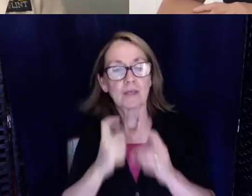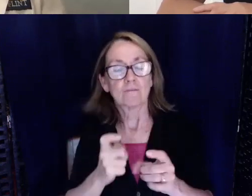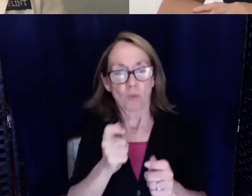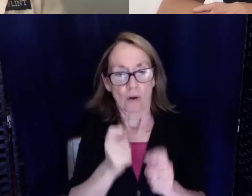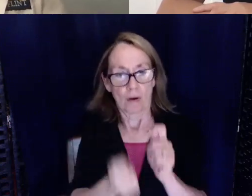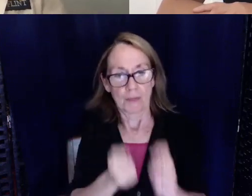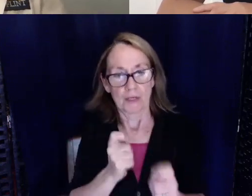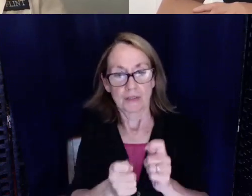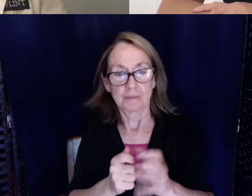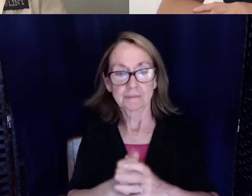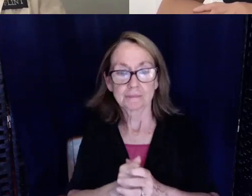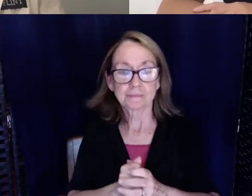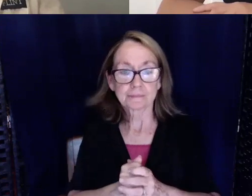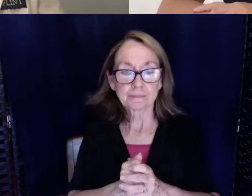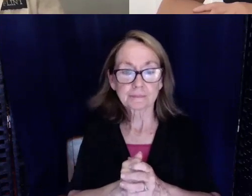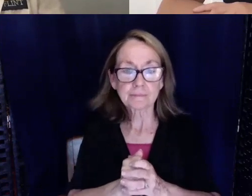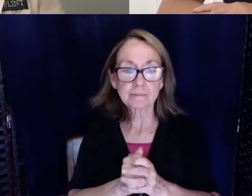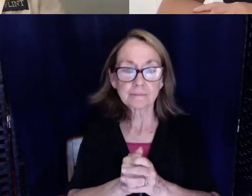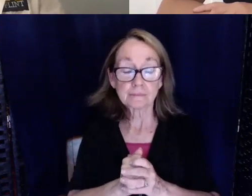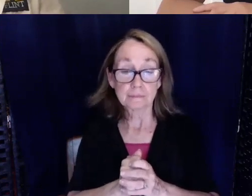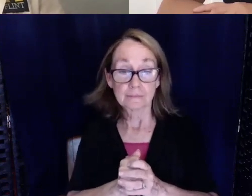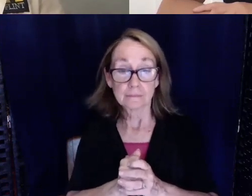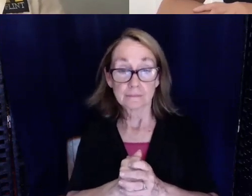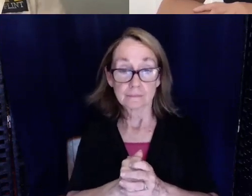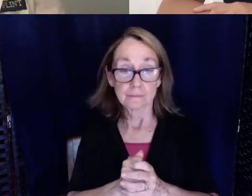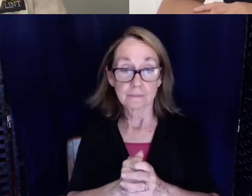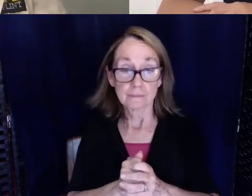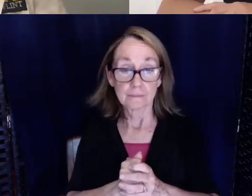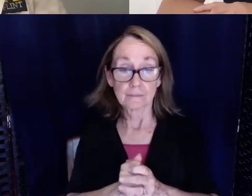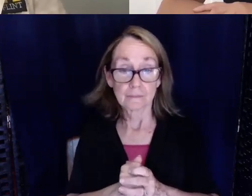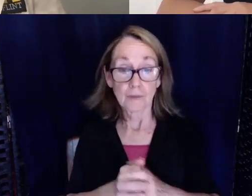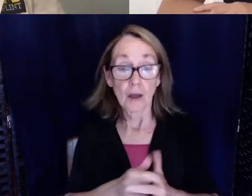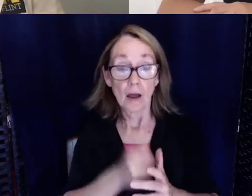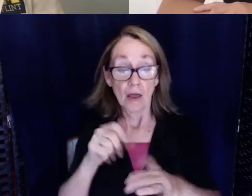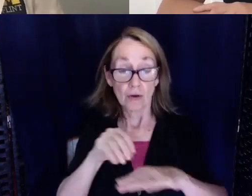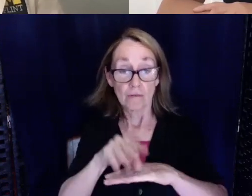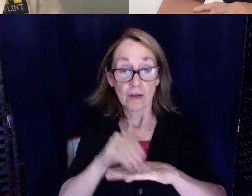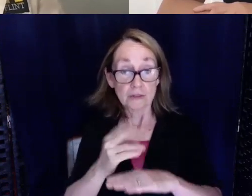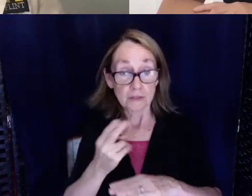The other advice I have is to make sure you do research. There's